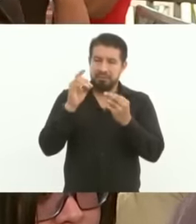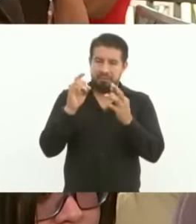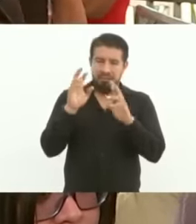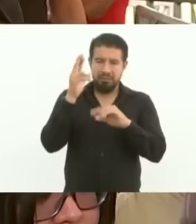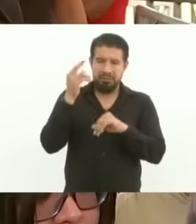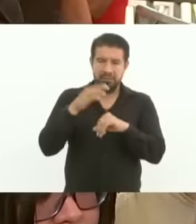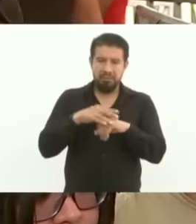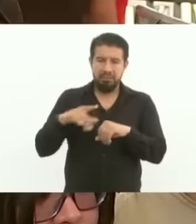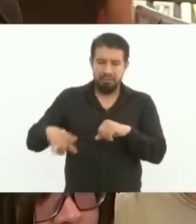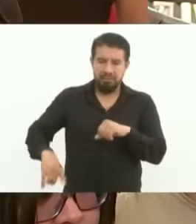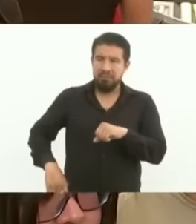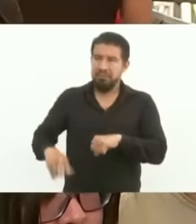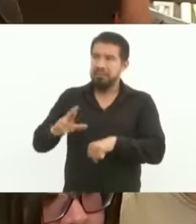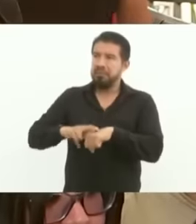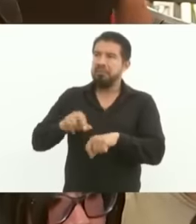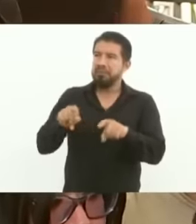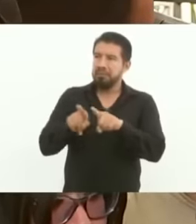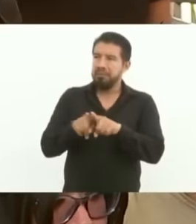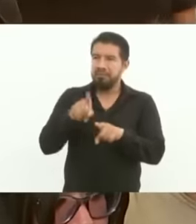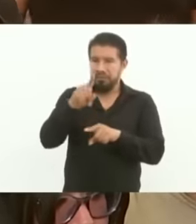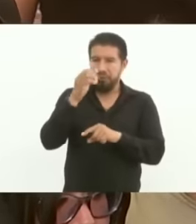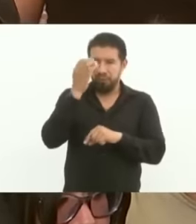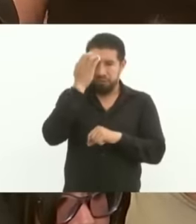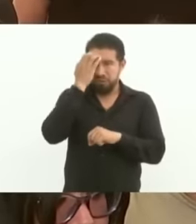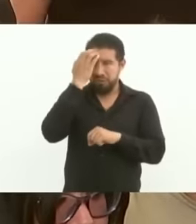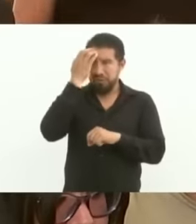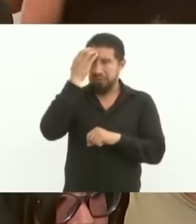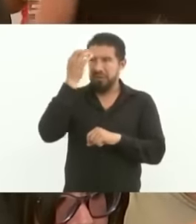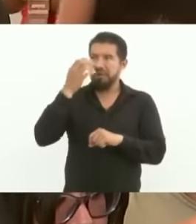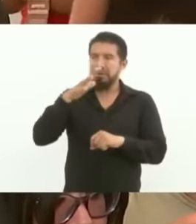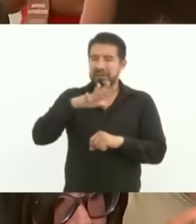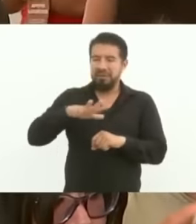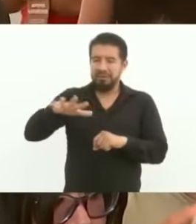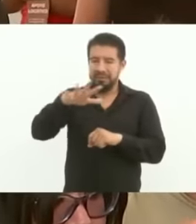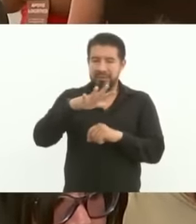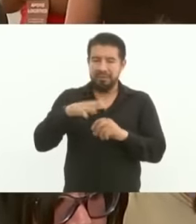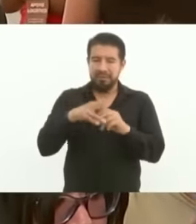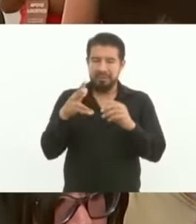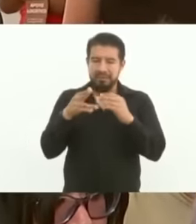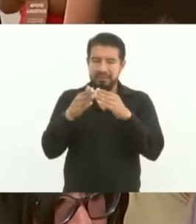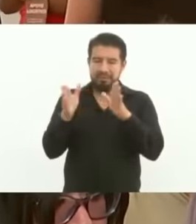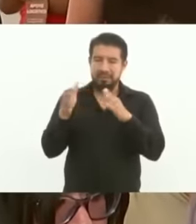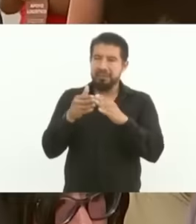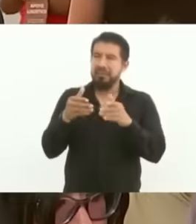Governor you also already know our direction truth inauguration paving the